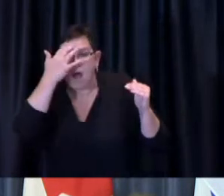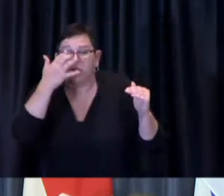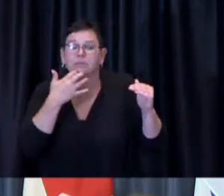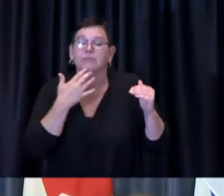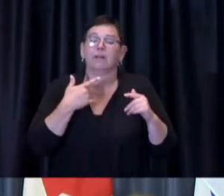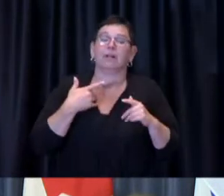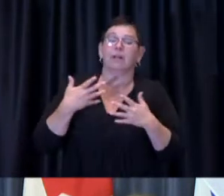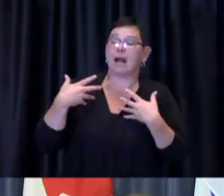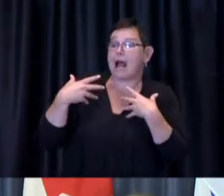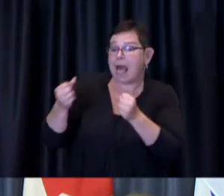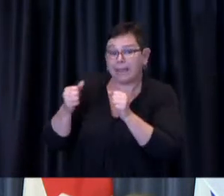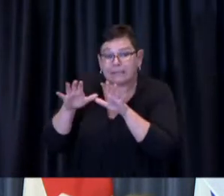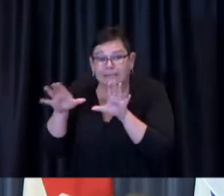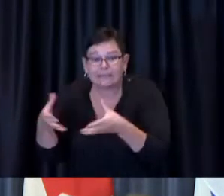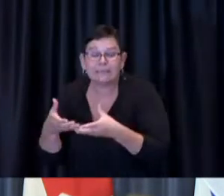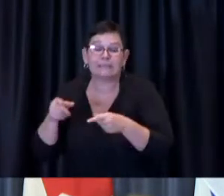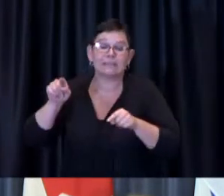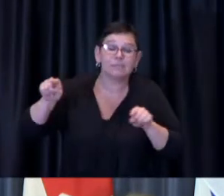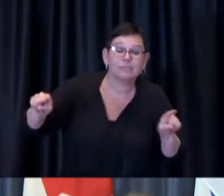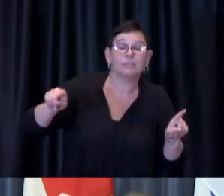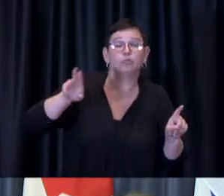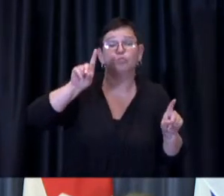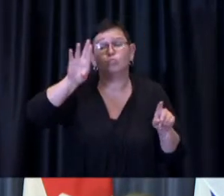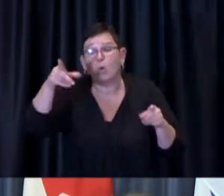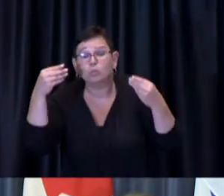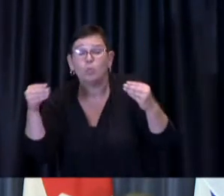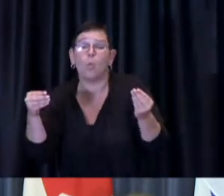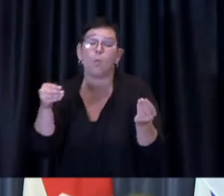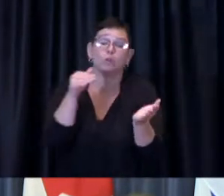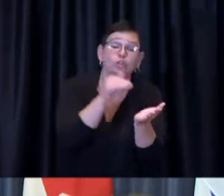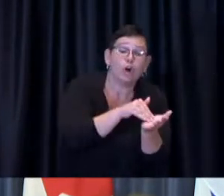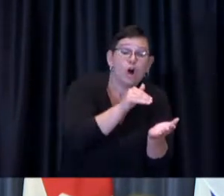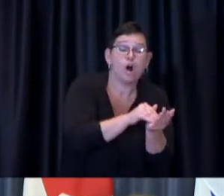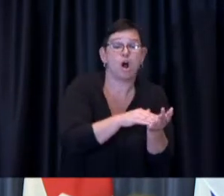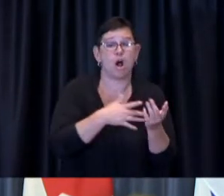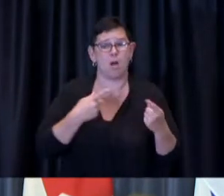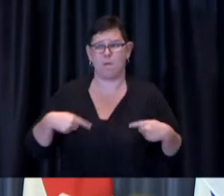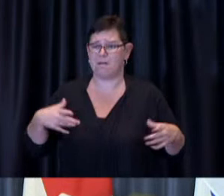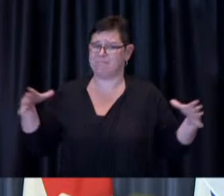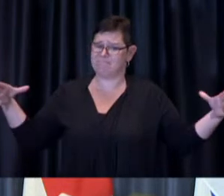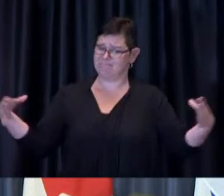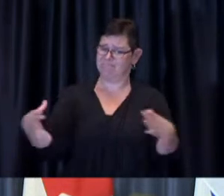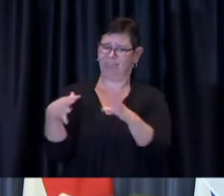hospitals, pharmacies, primary care physicians and so many others across the city so really